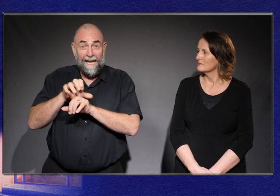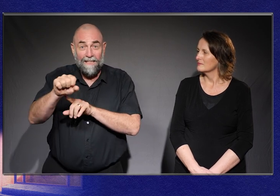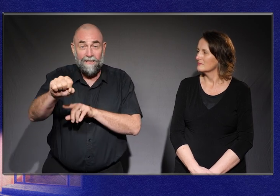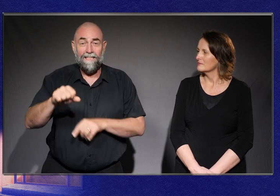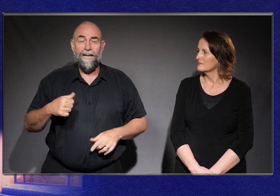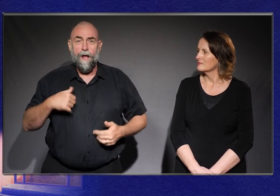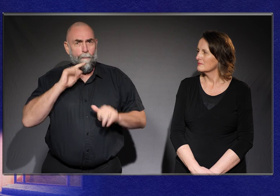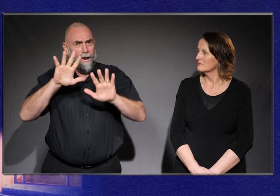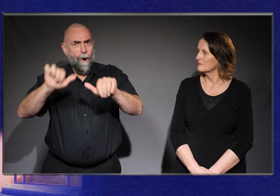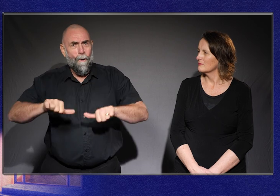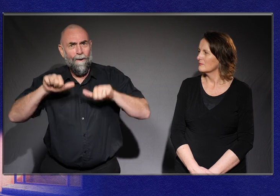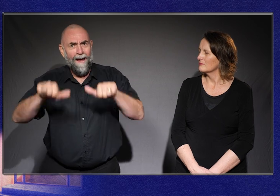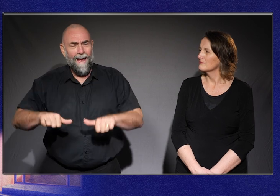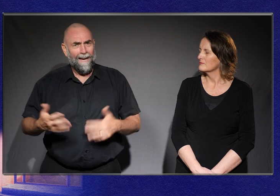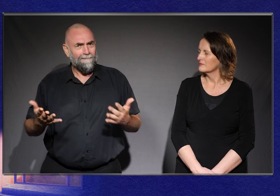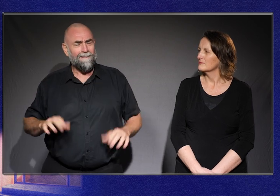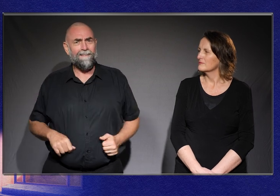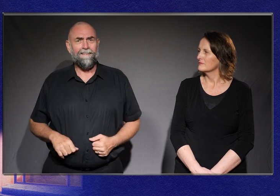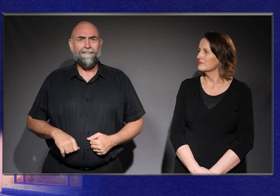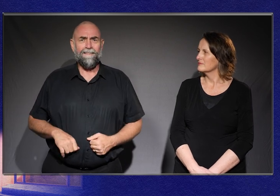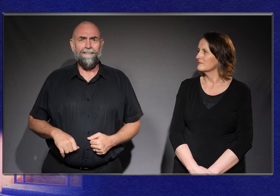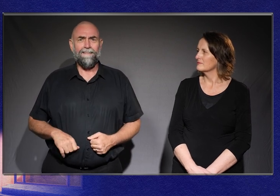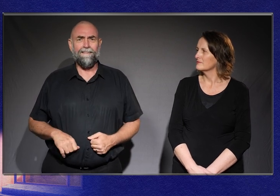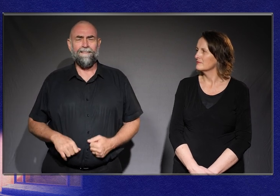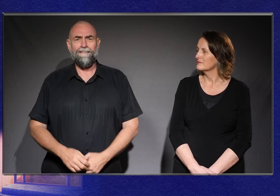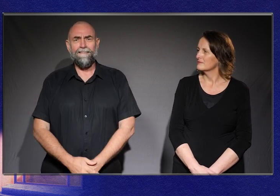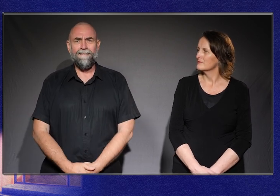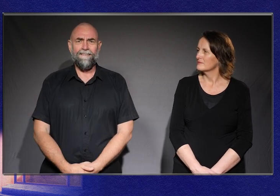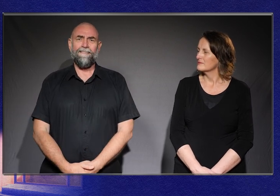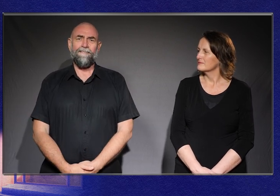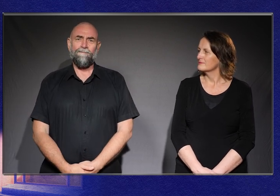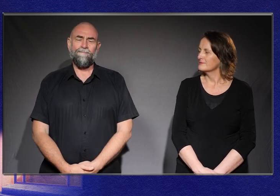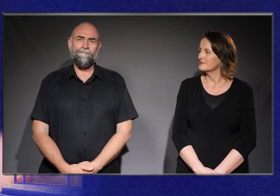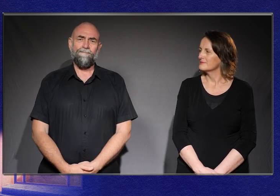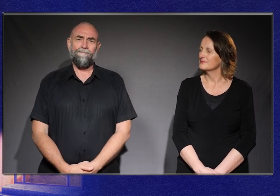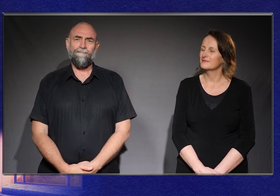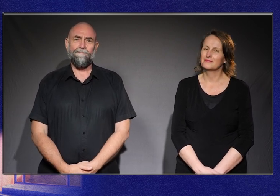It would all be okay.